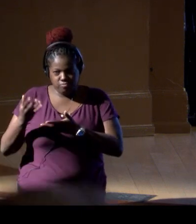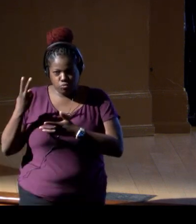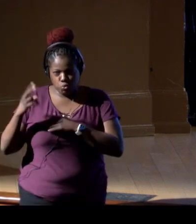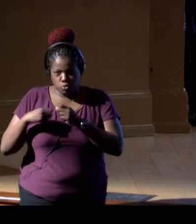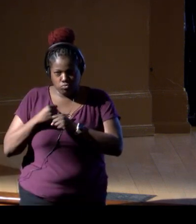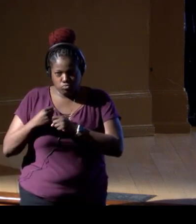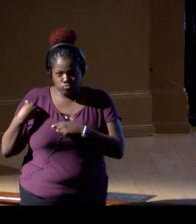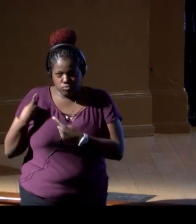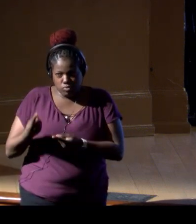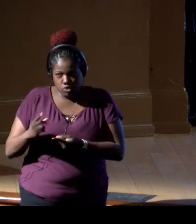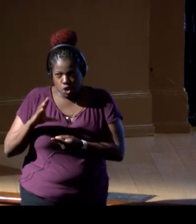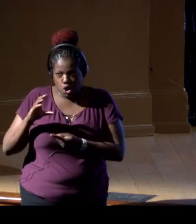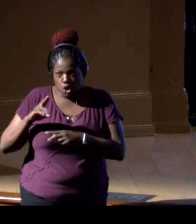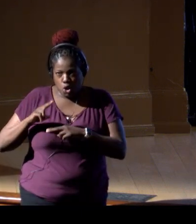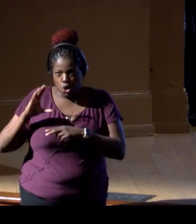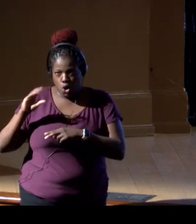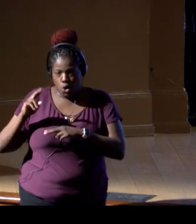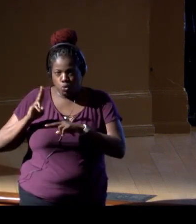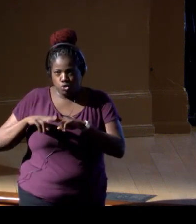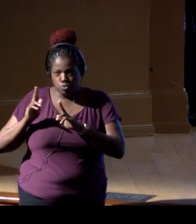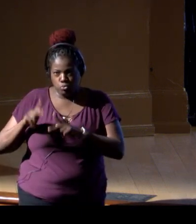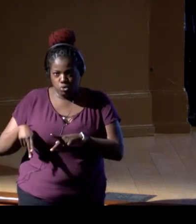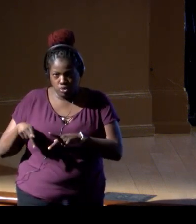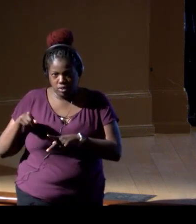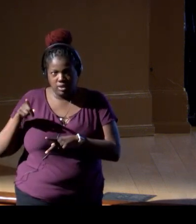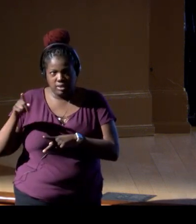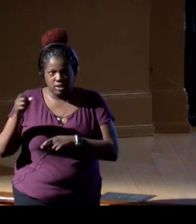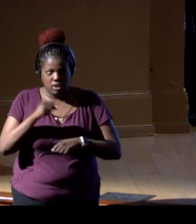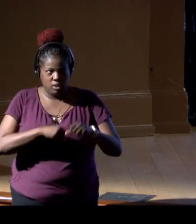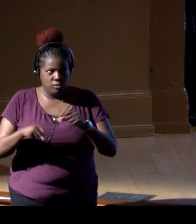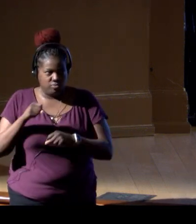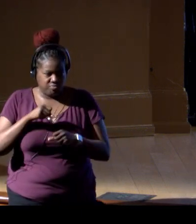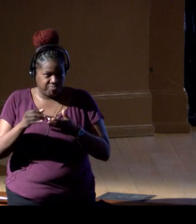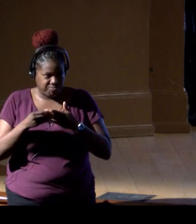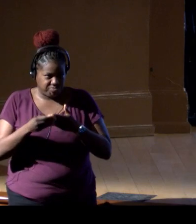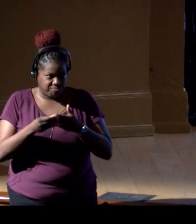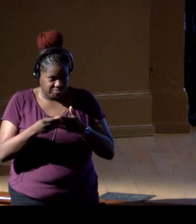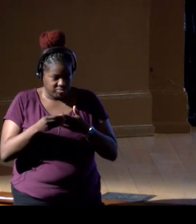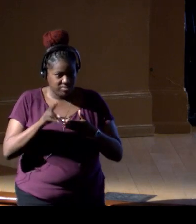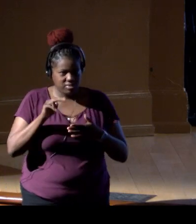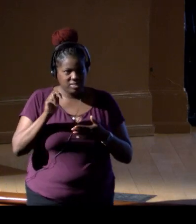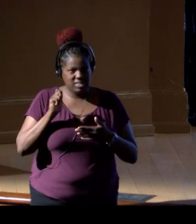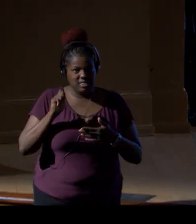as co-chair of the strategy. He's in charge of the Marine Mammal program at Office of Naval Research. So take it away, Mike.